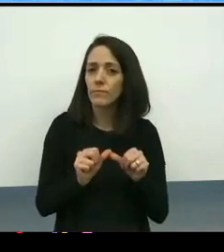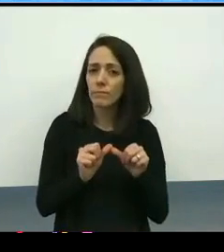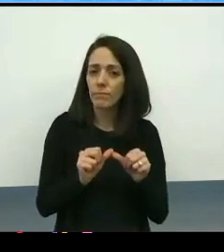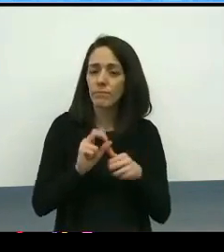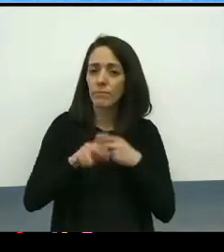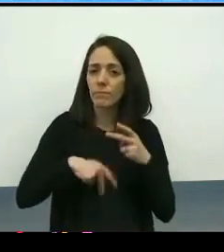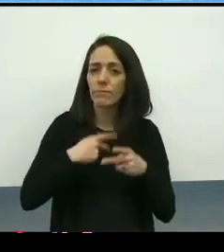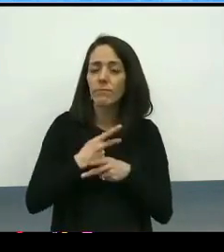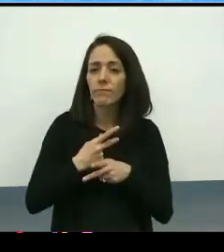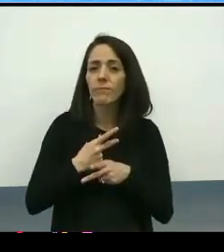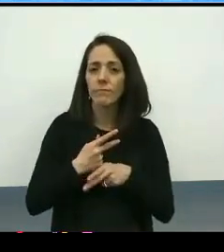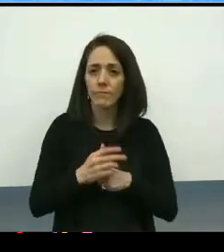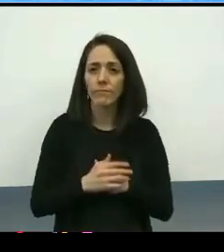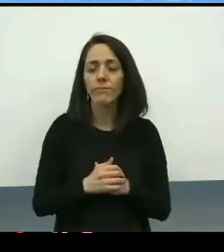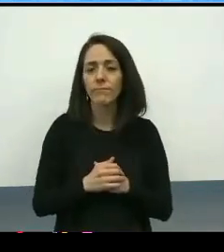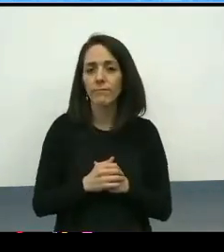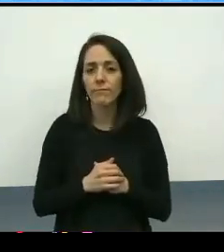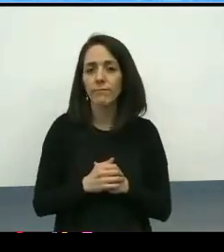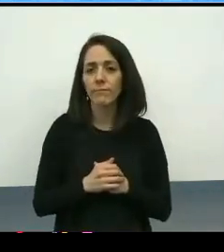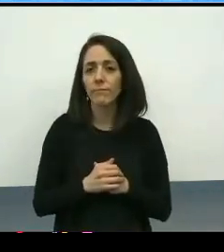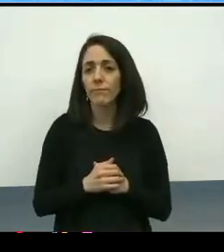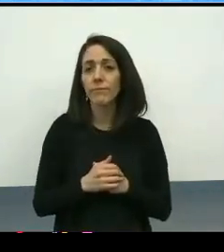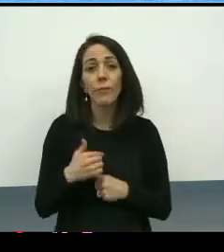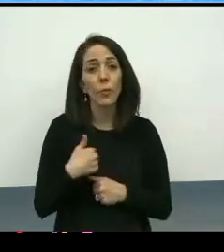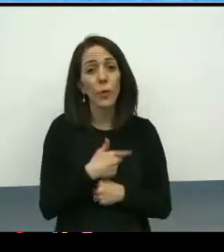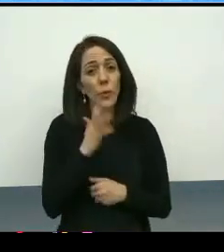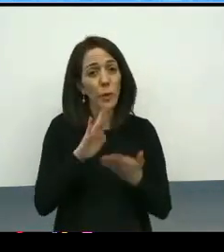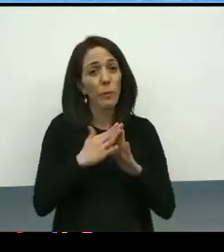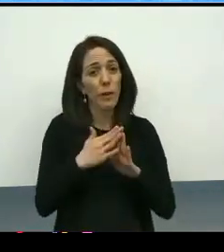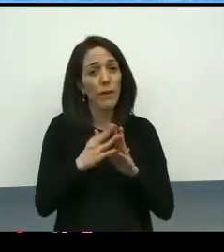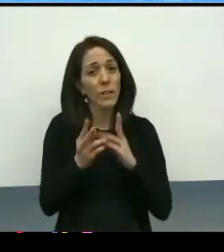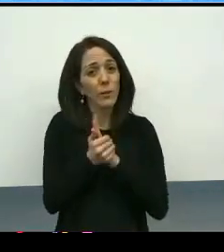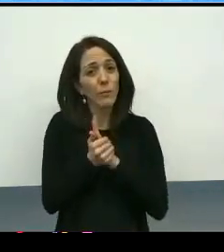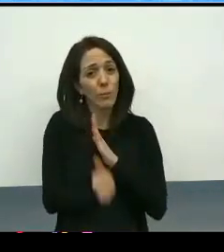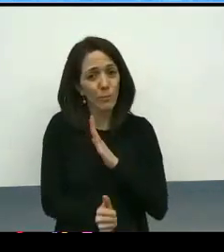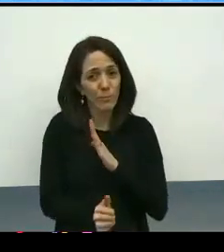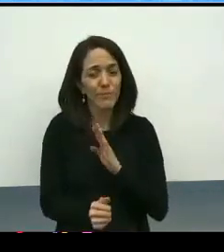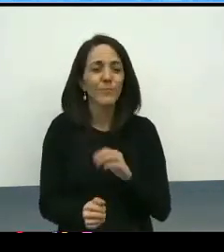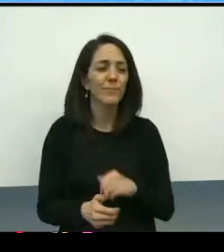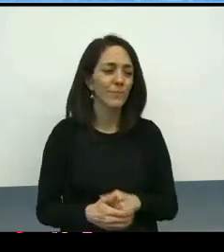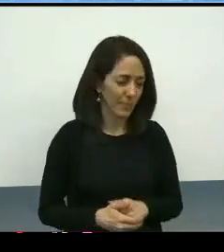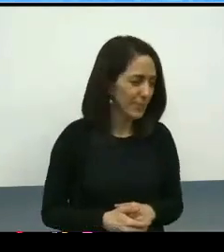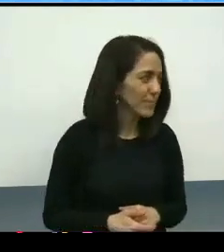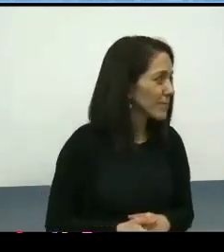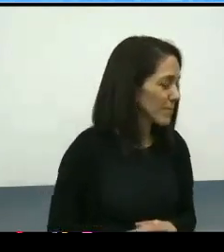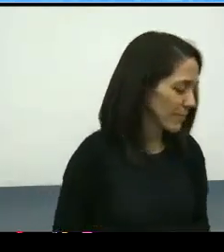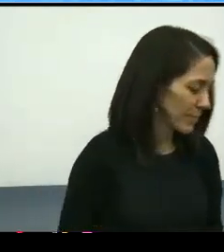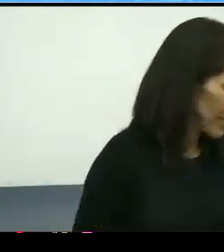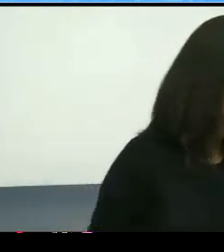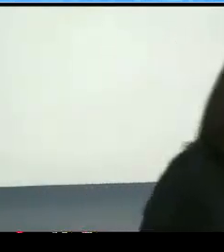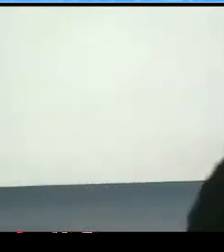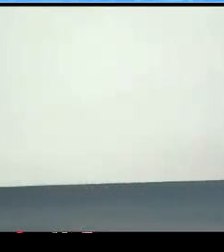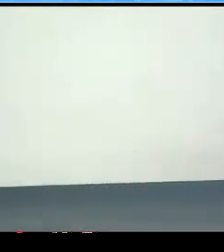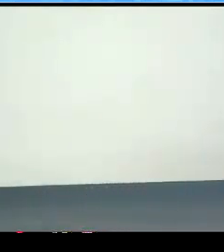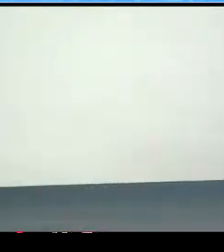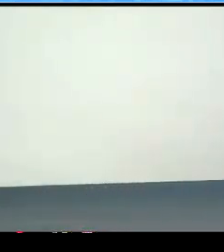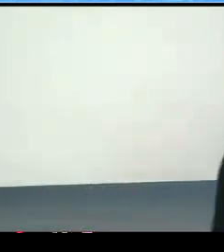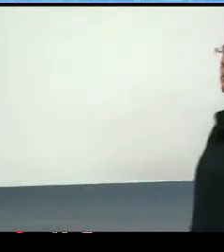that we're gonna get really good at. If I can add one thing to that, Susan, I think, one, having worked